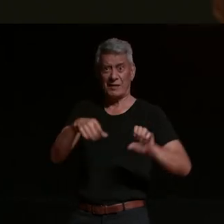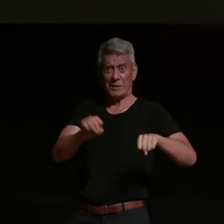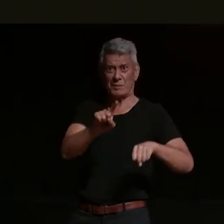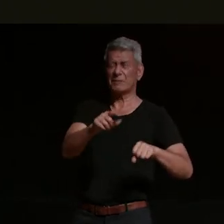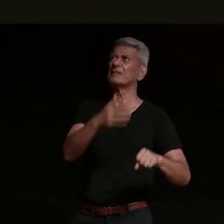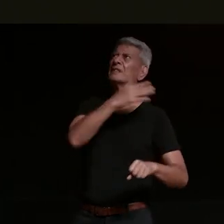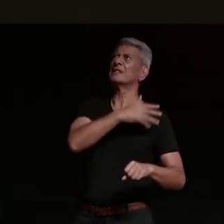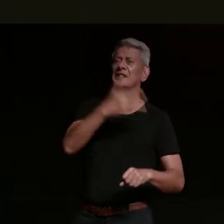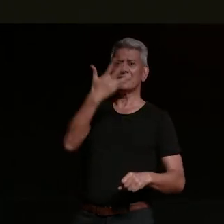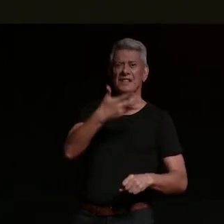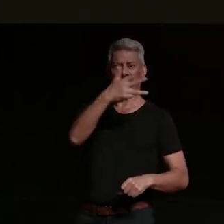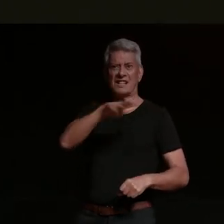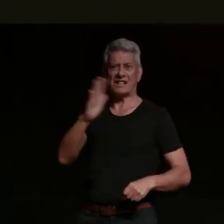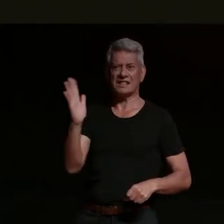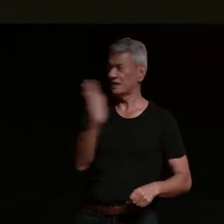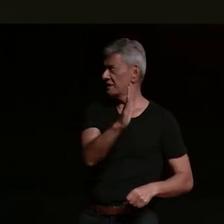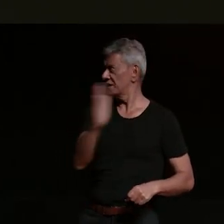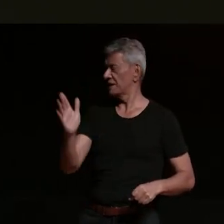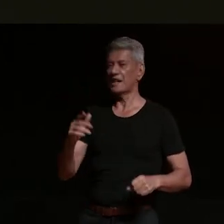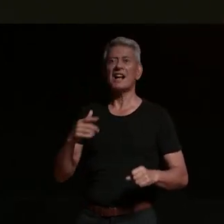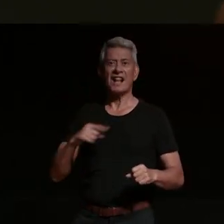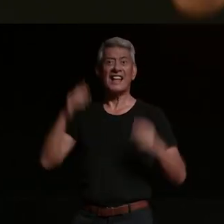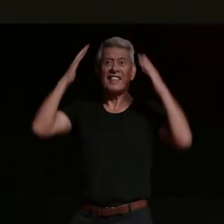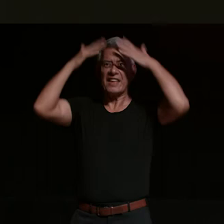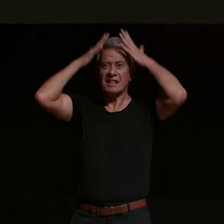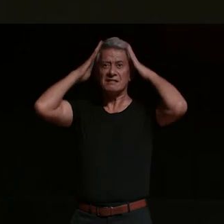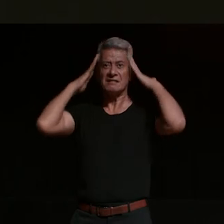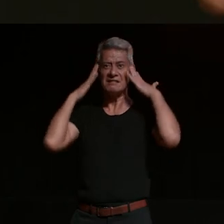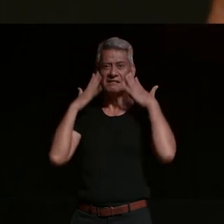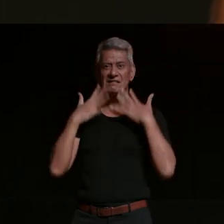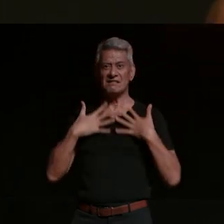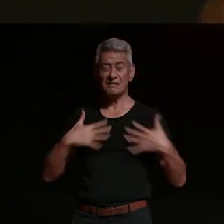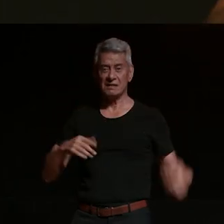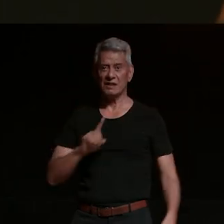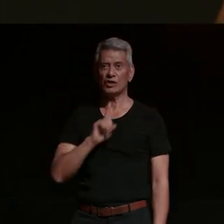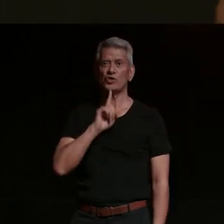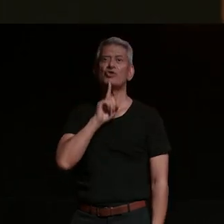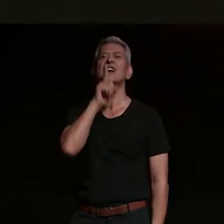he had this hair right it was like the long and it was red and it was like and he had a leather